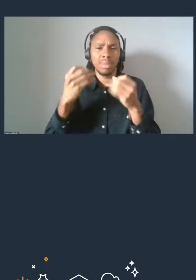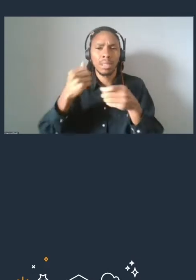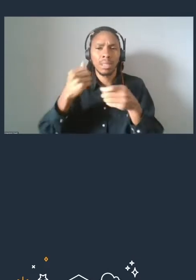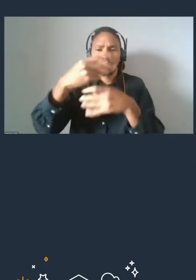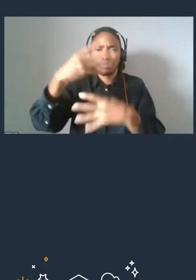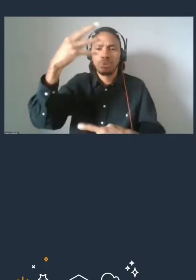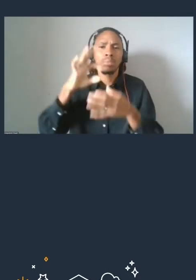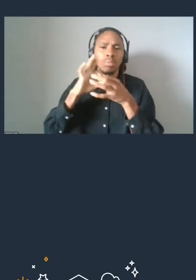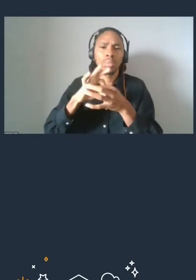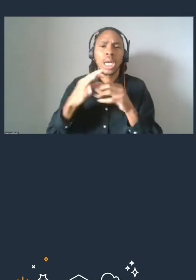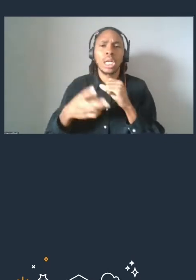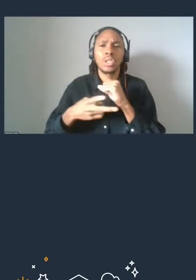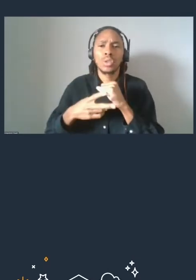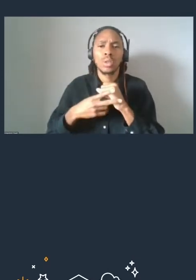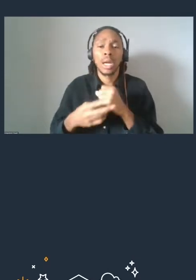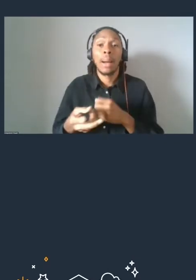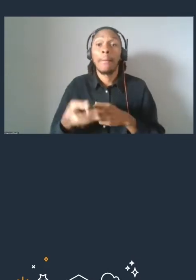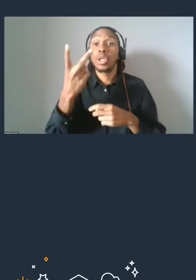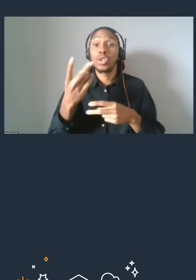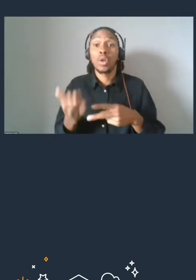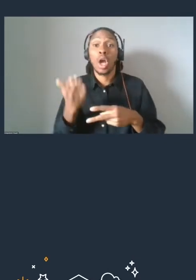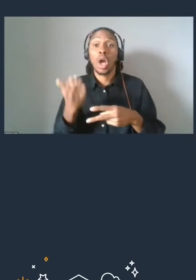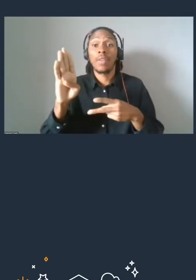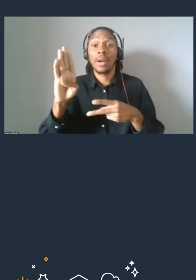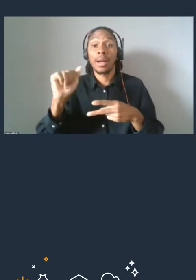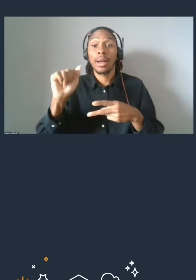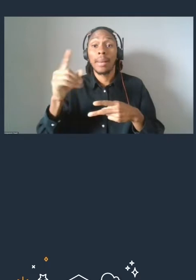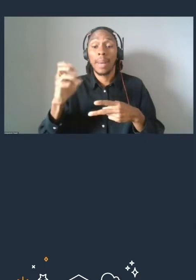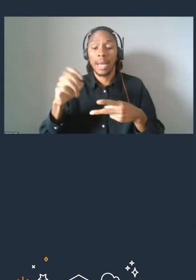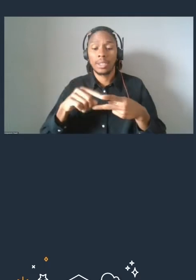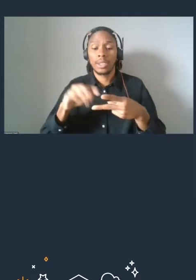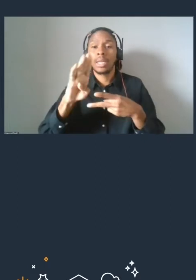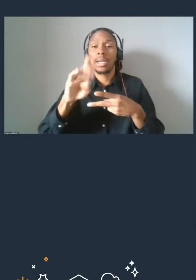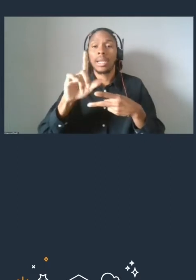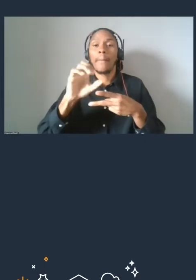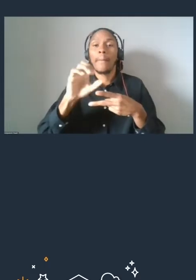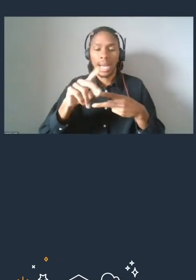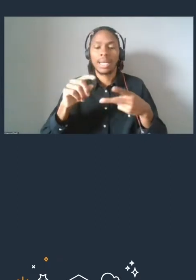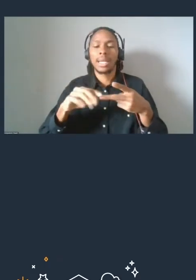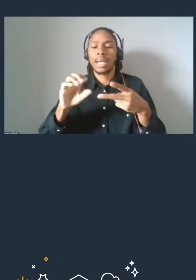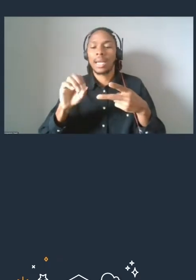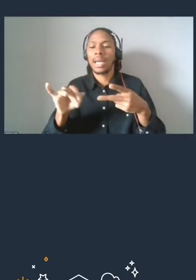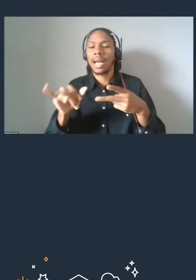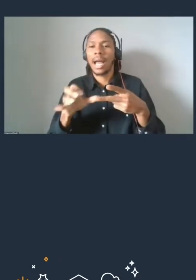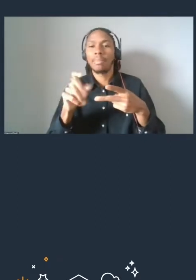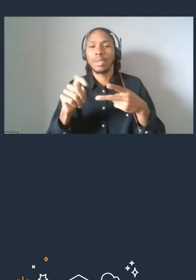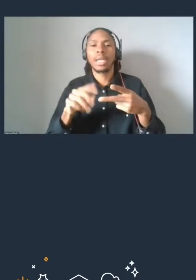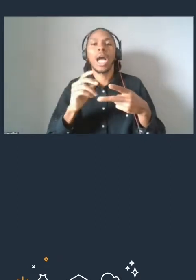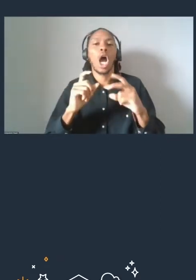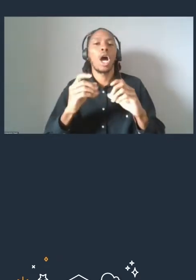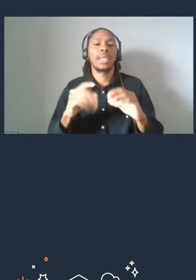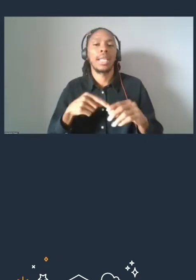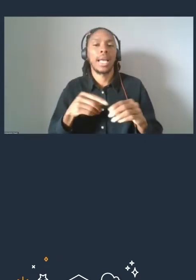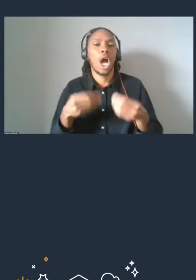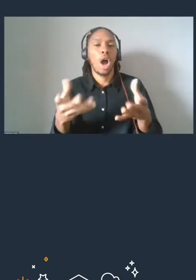but the two that offer badges today are the block storage and the object storage ones. So let's show an example of what it looks like